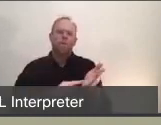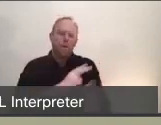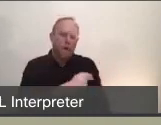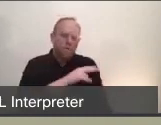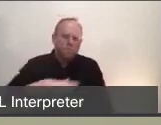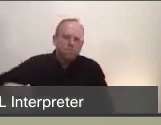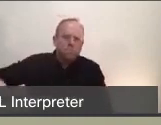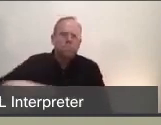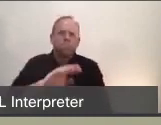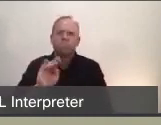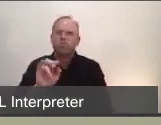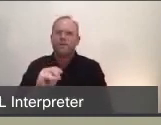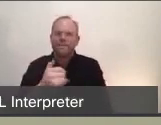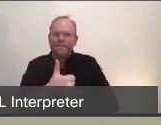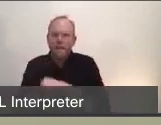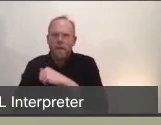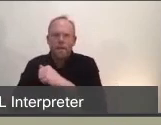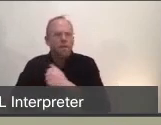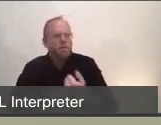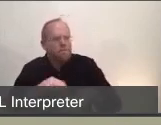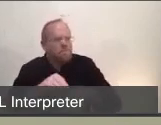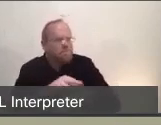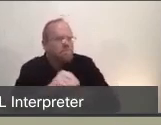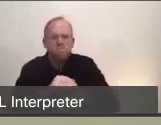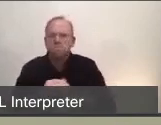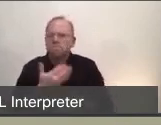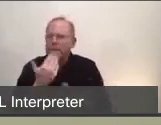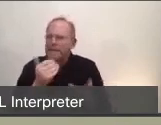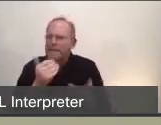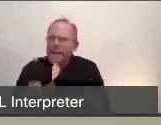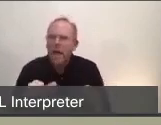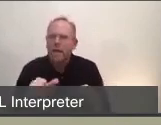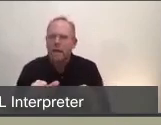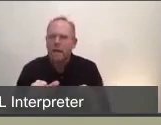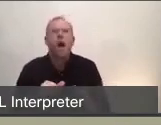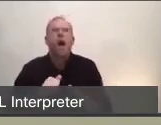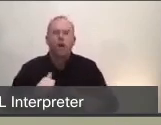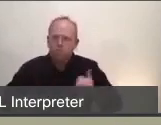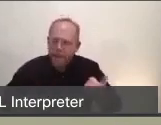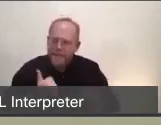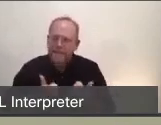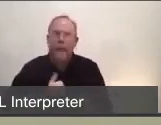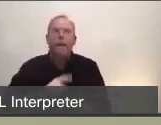to implement as aggressive mitigation strategies as possible, to slow the spread of the disease